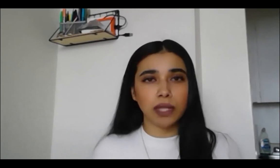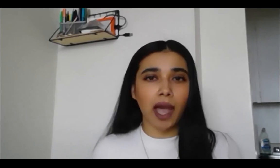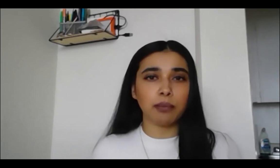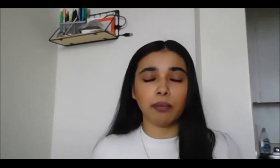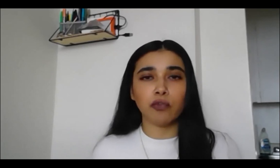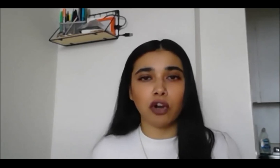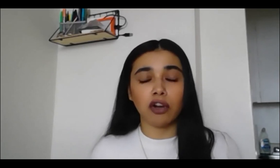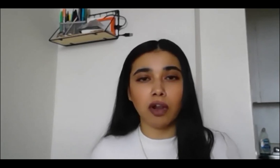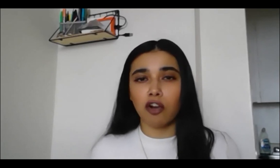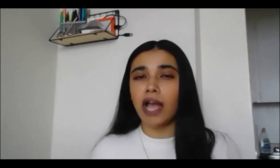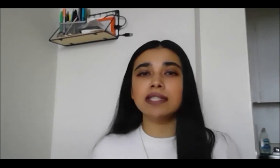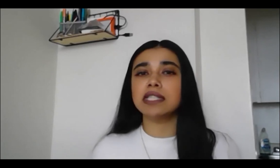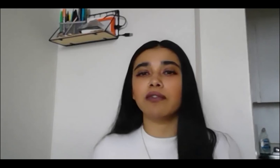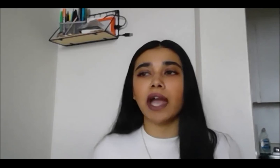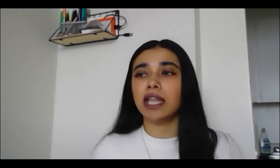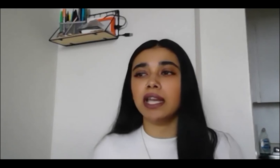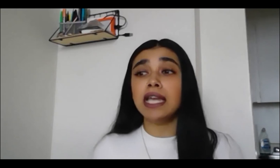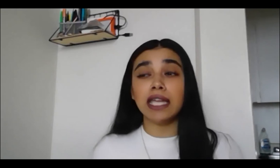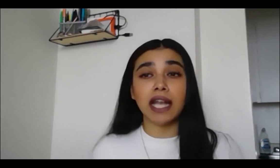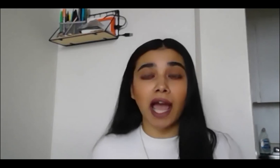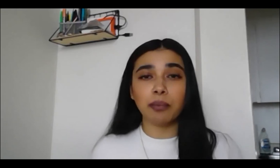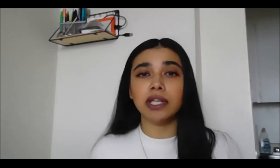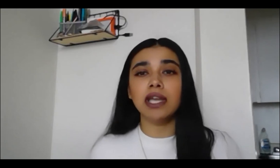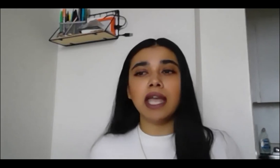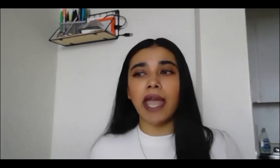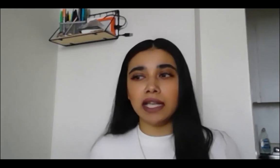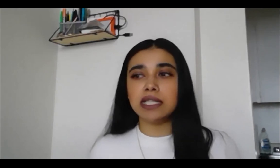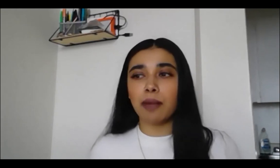truly happening before our eyes, and the fact that it can happen and it is